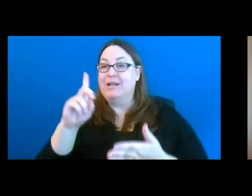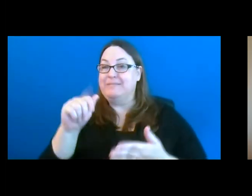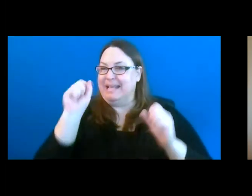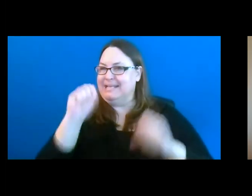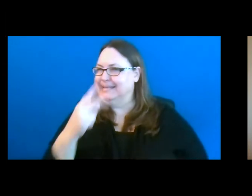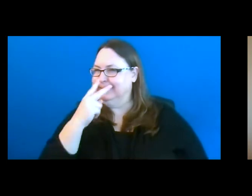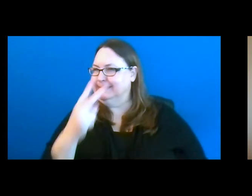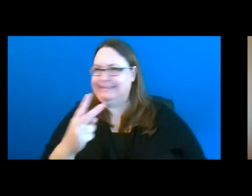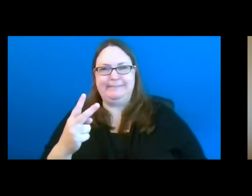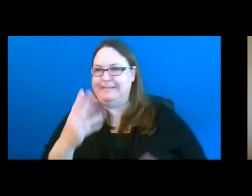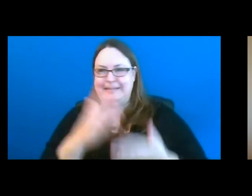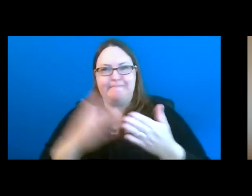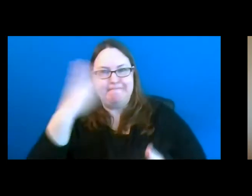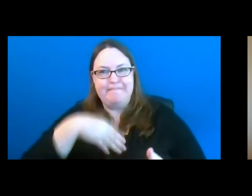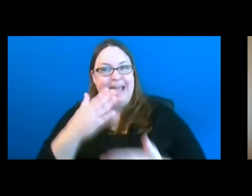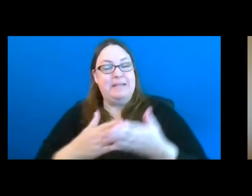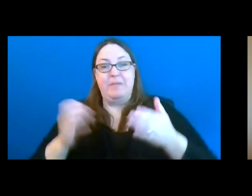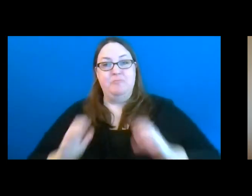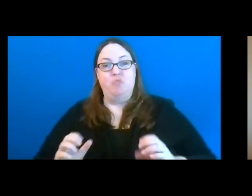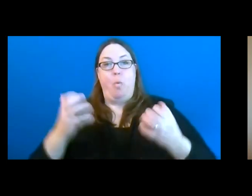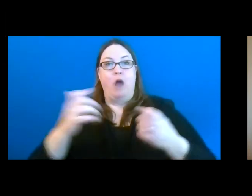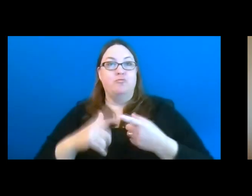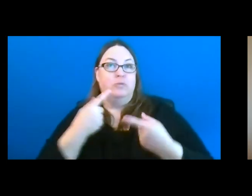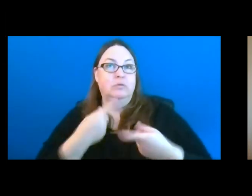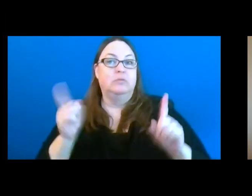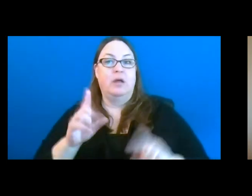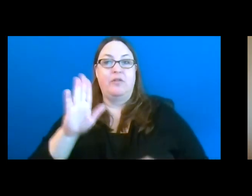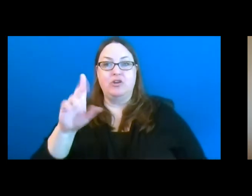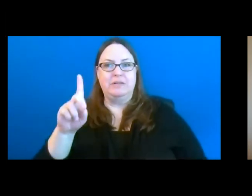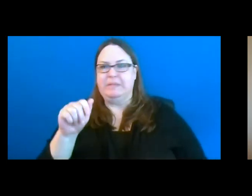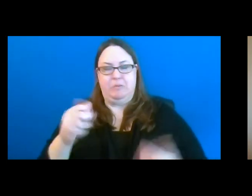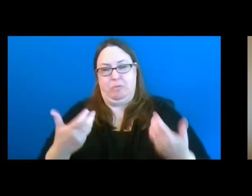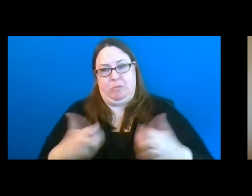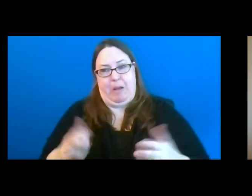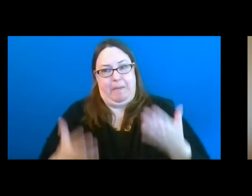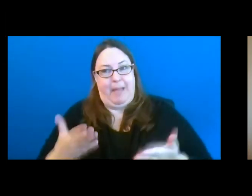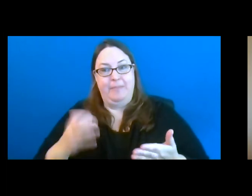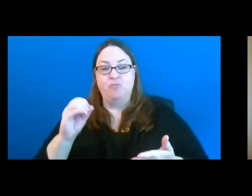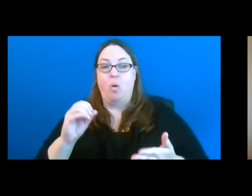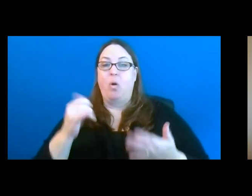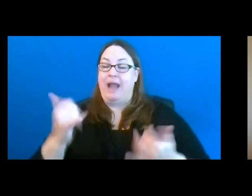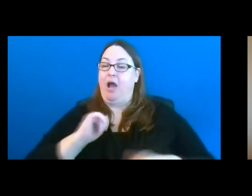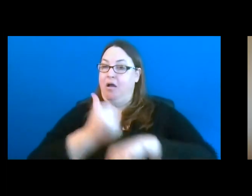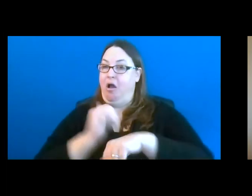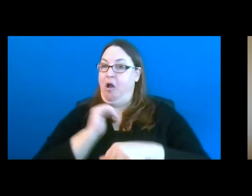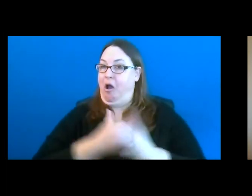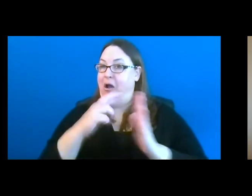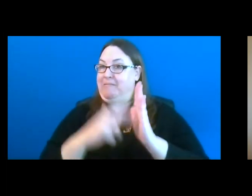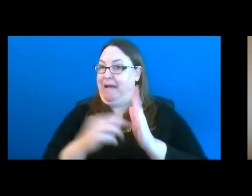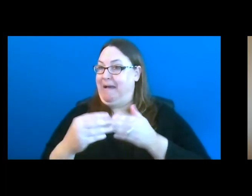that some customers may not want to reveal their disability. By following the guidelines set forth, we can ensure our customers will have the best